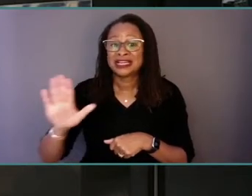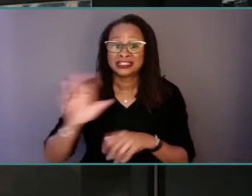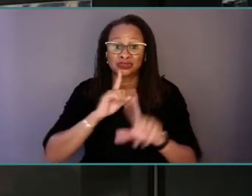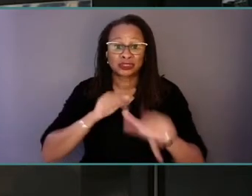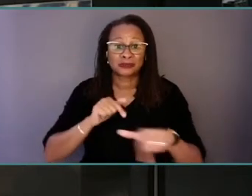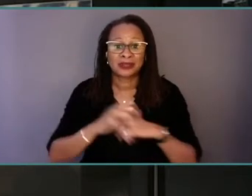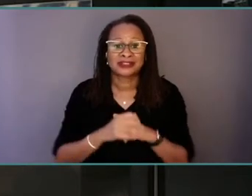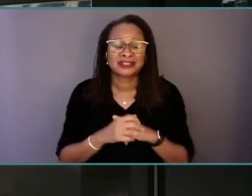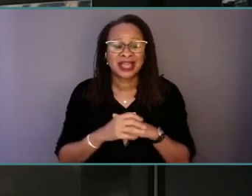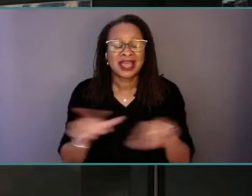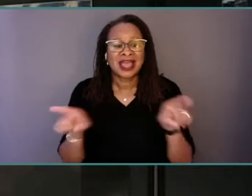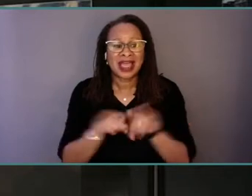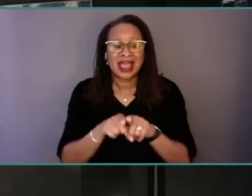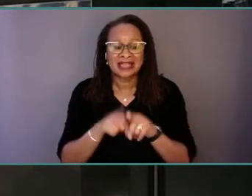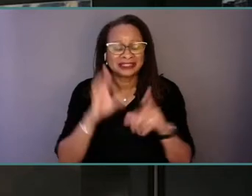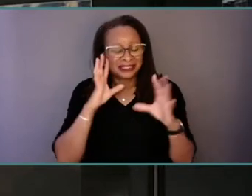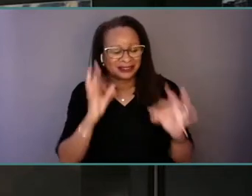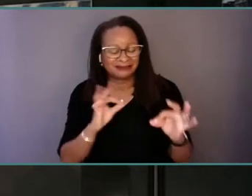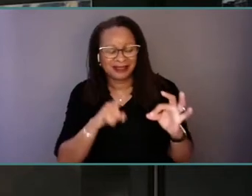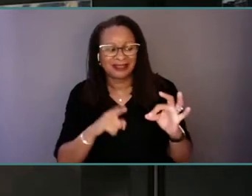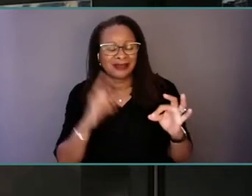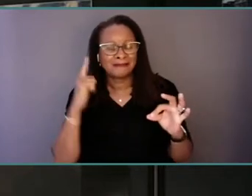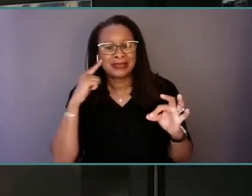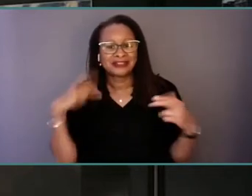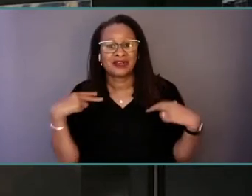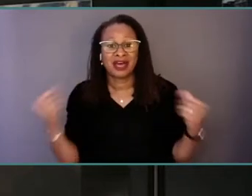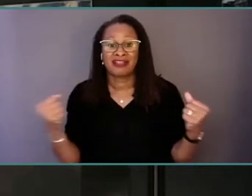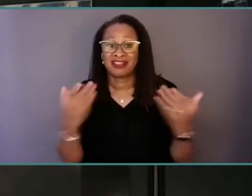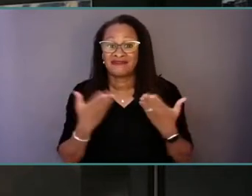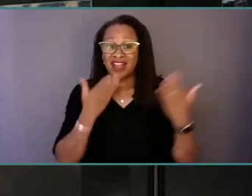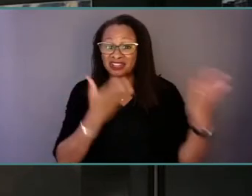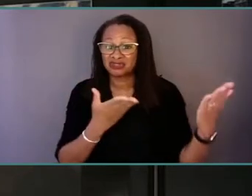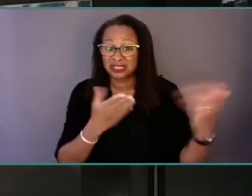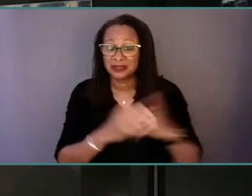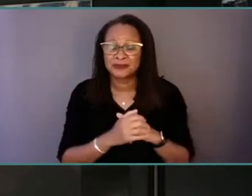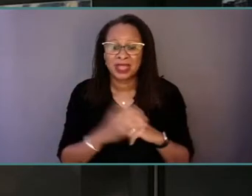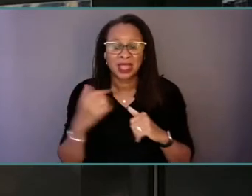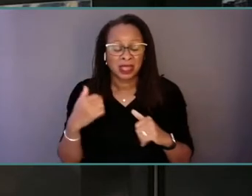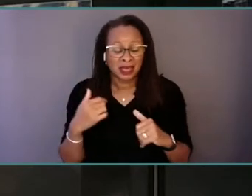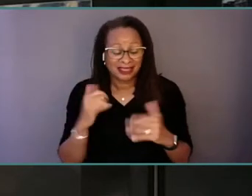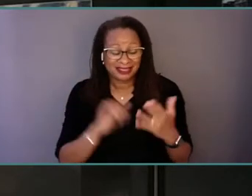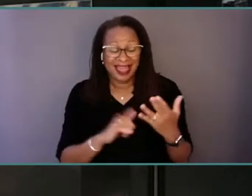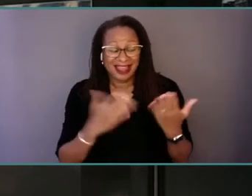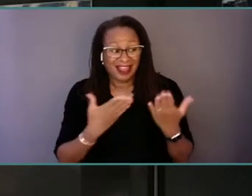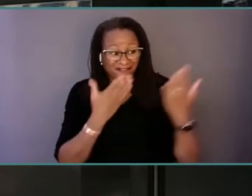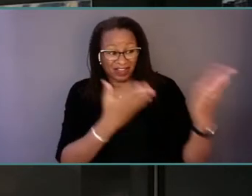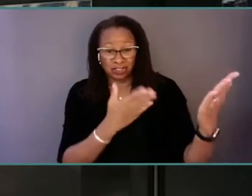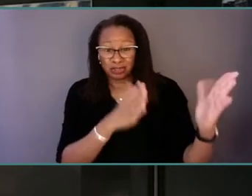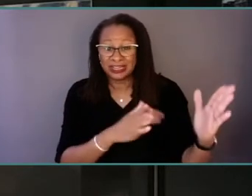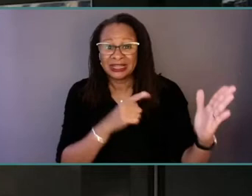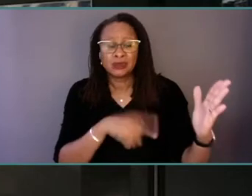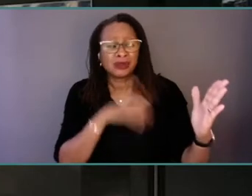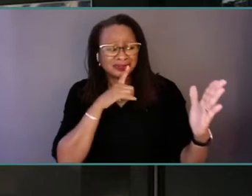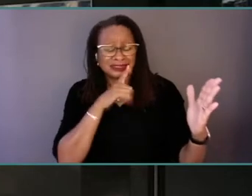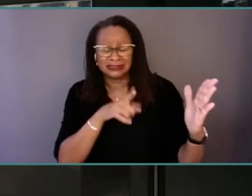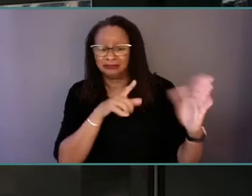and I think that that advisory really spelled out the fact that it's going to take all of us in order to respond,